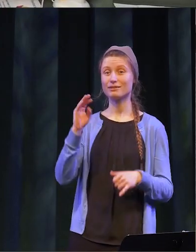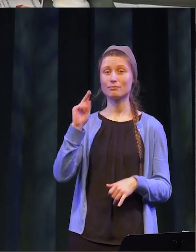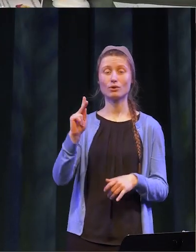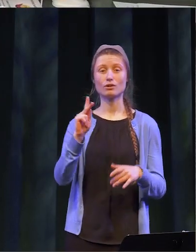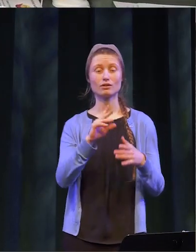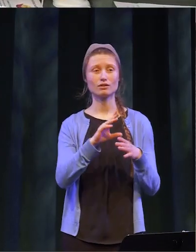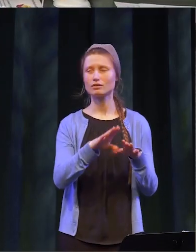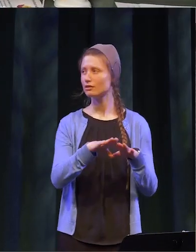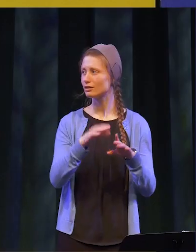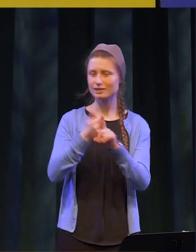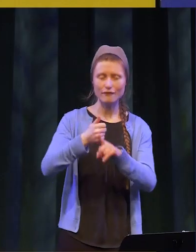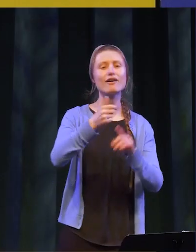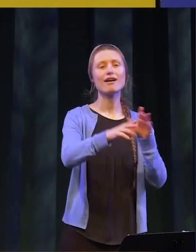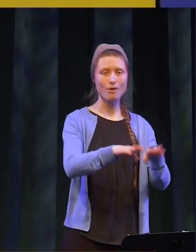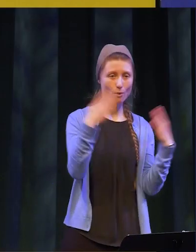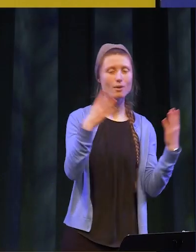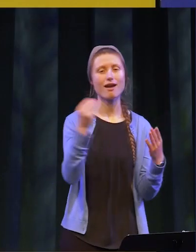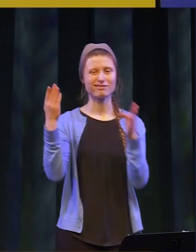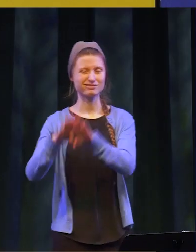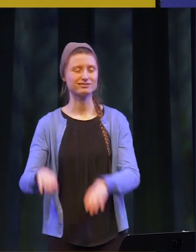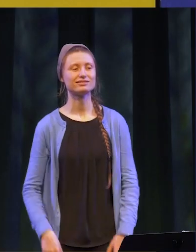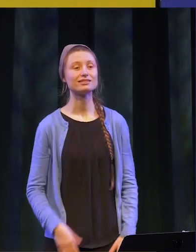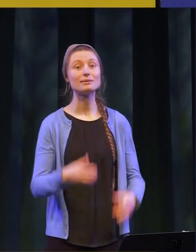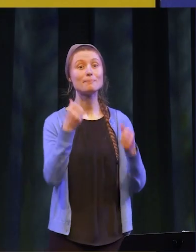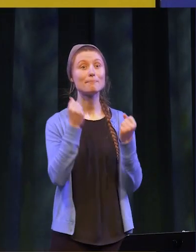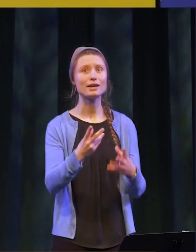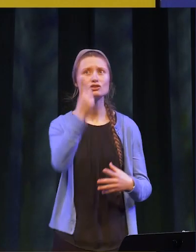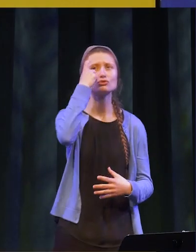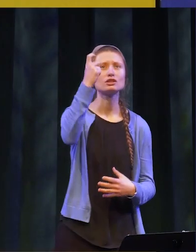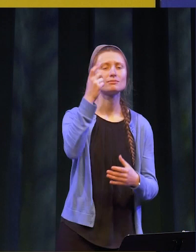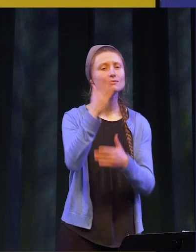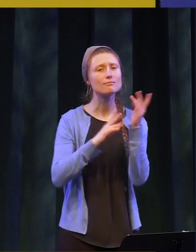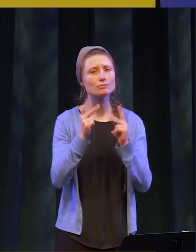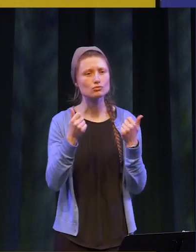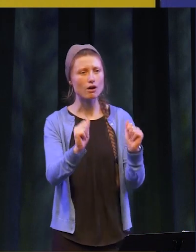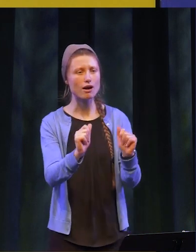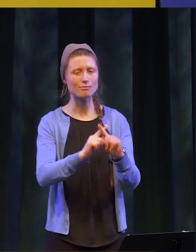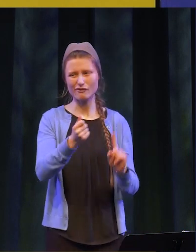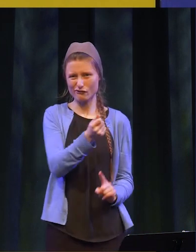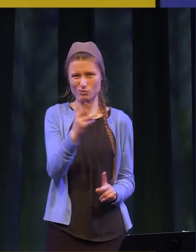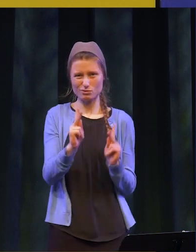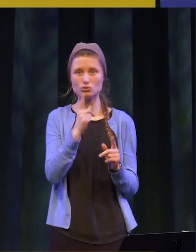and a beginning. Many dream, some try, but only a few achieve. You